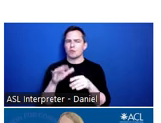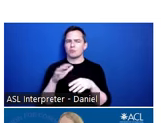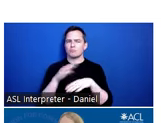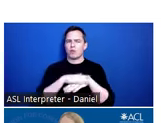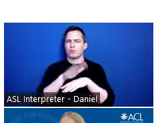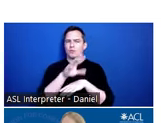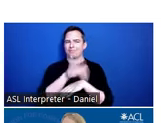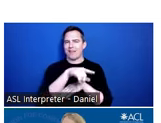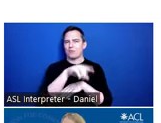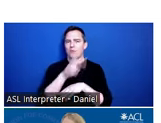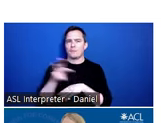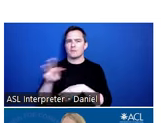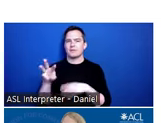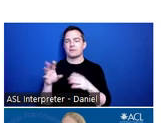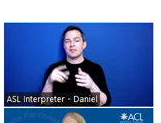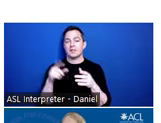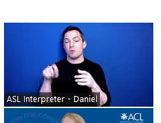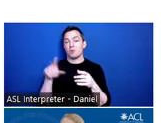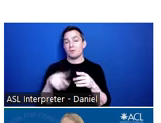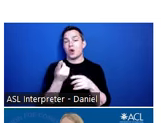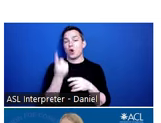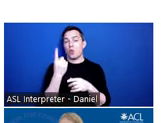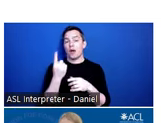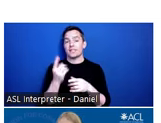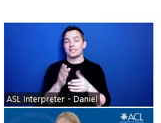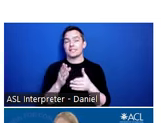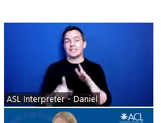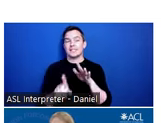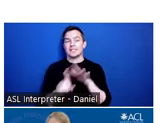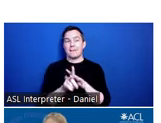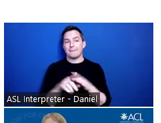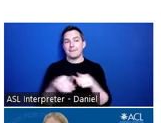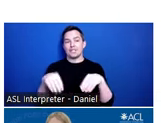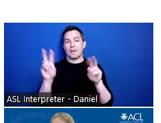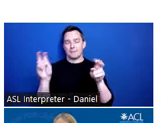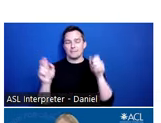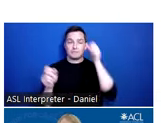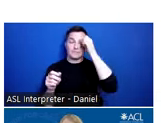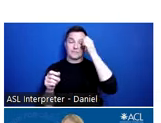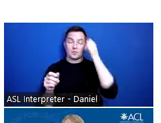This is meant to be a one-stop shop where you can go here to find more resources that can help us in